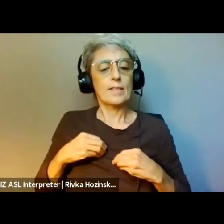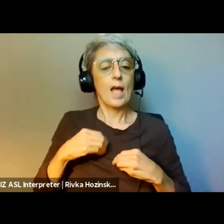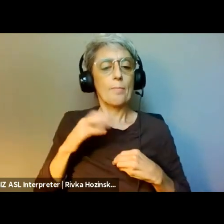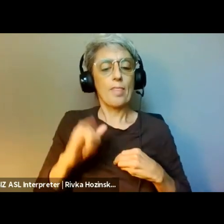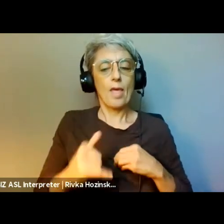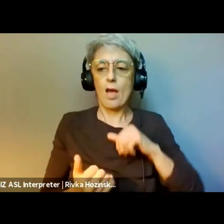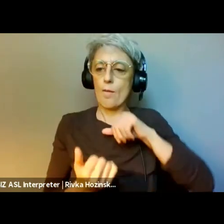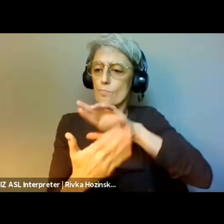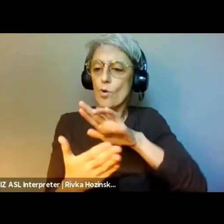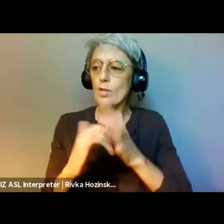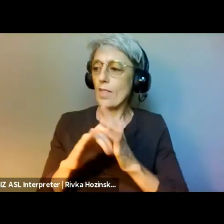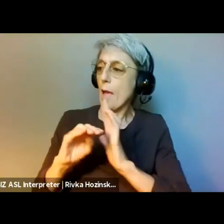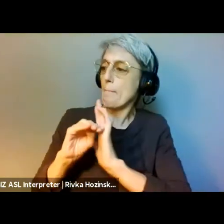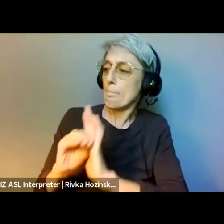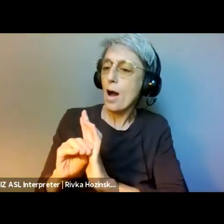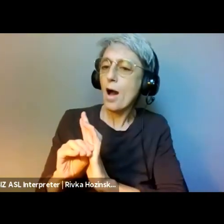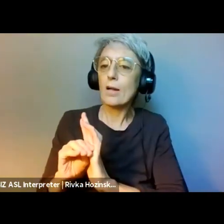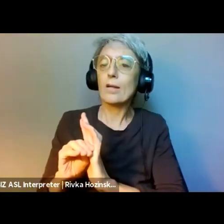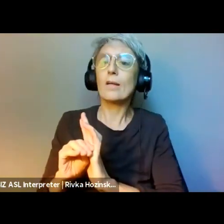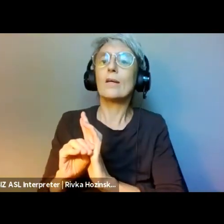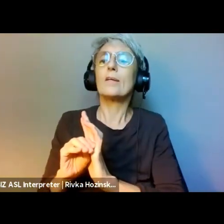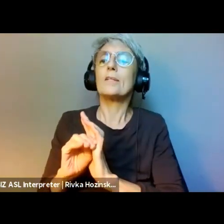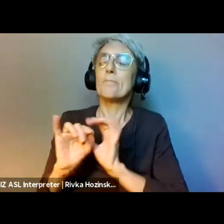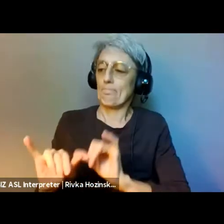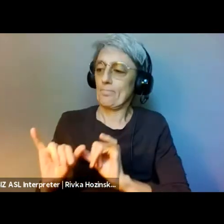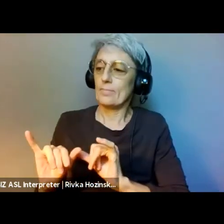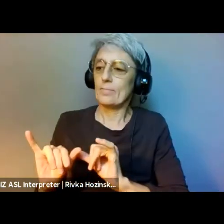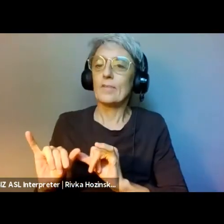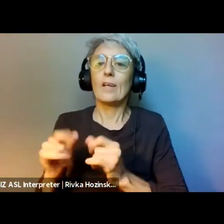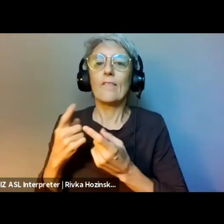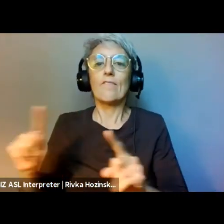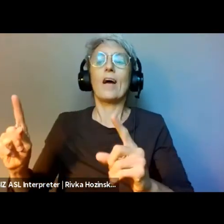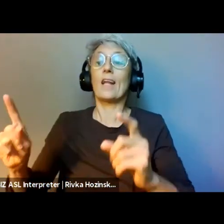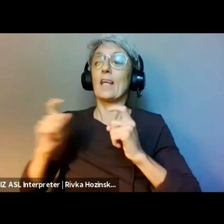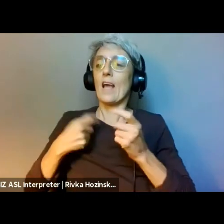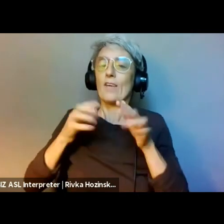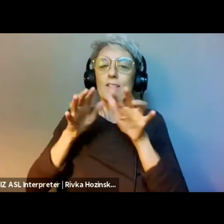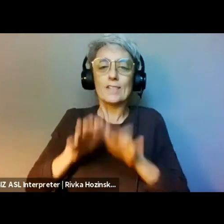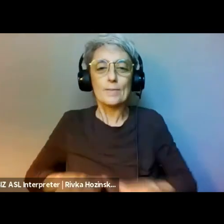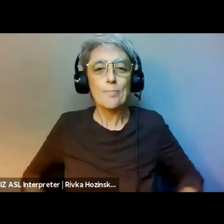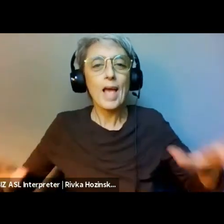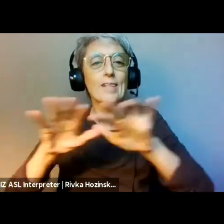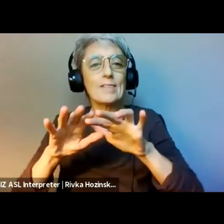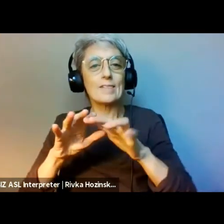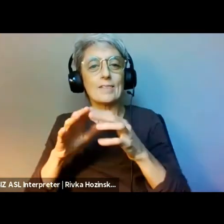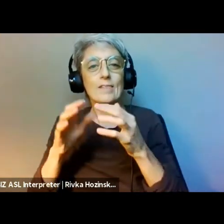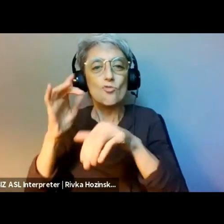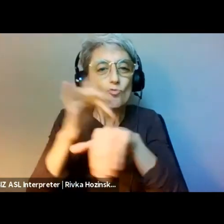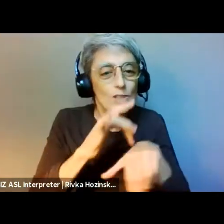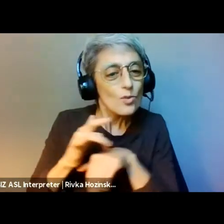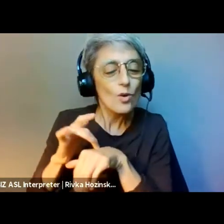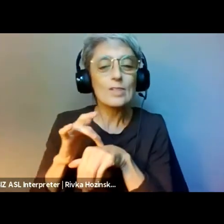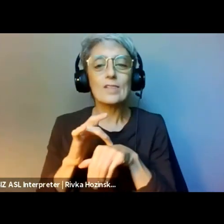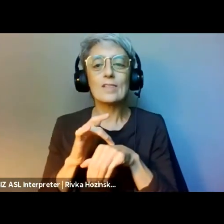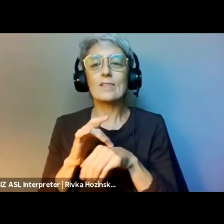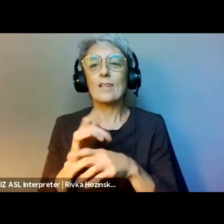often with an integrated capital approach. So, not just the grants, but also investments